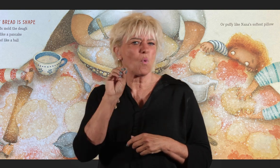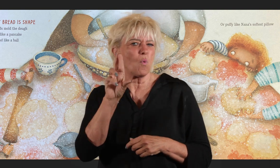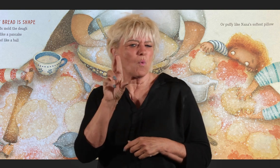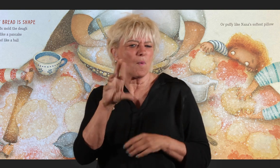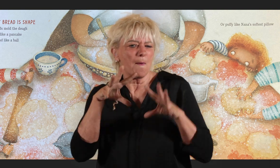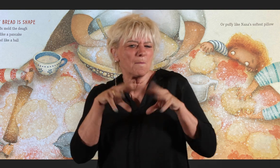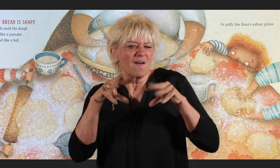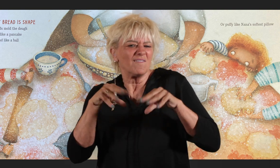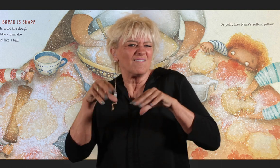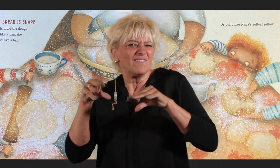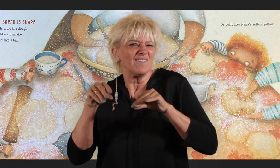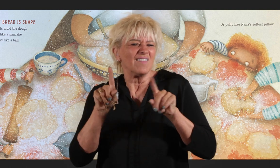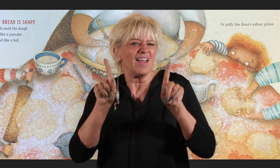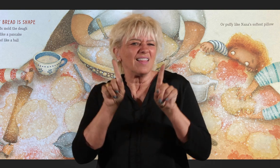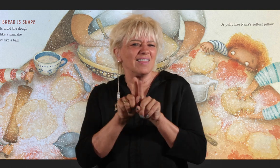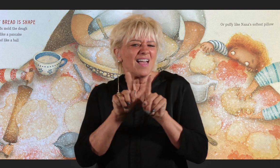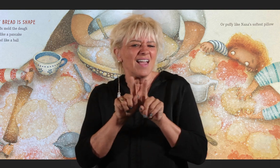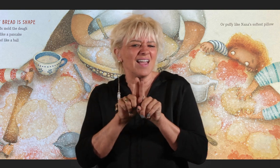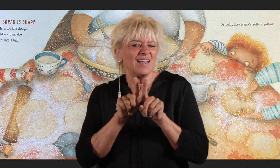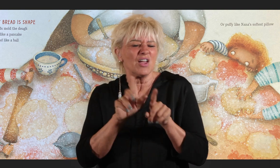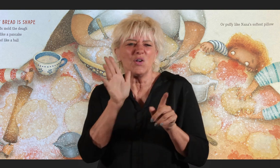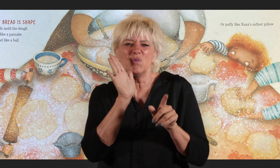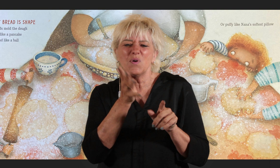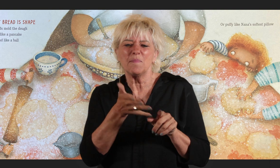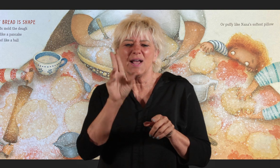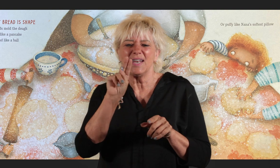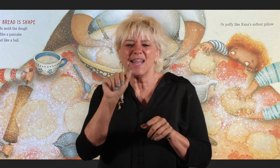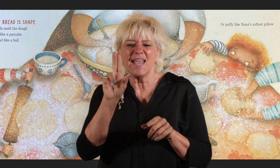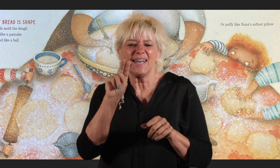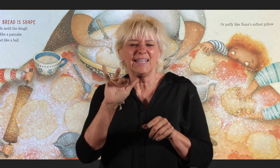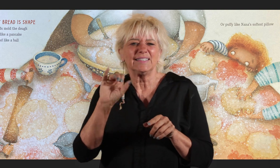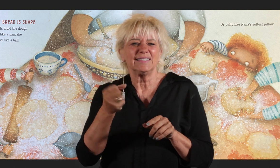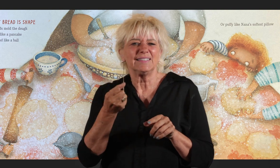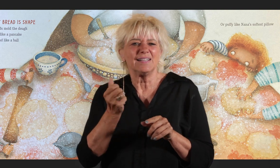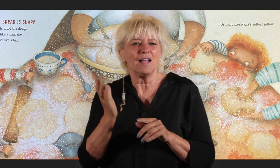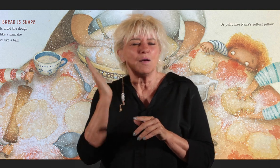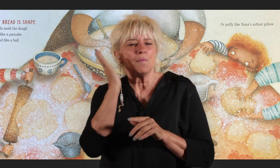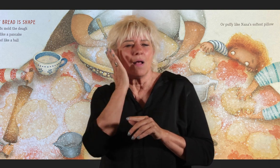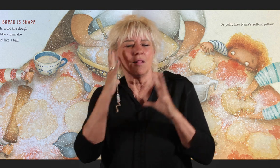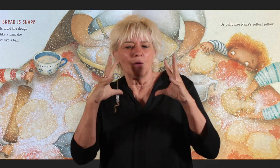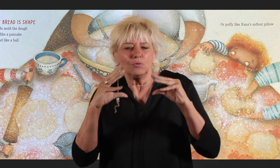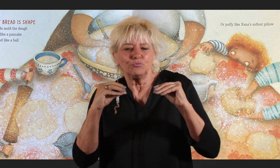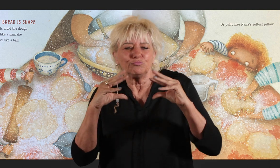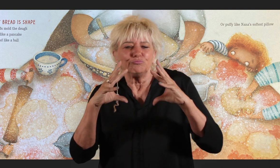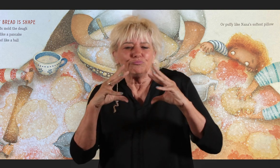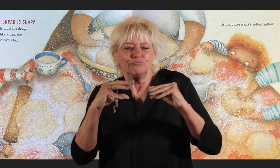Or puffy like Nana's softest pillow